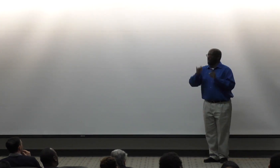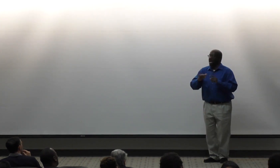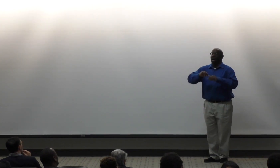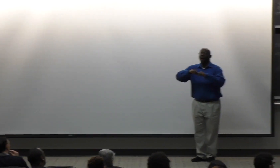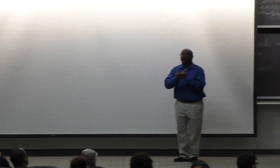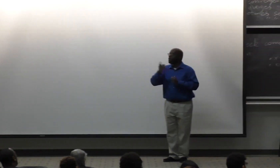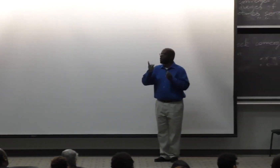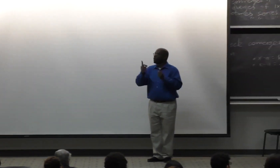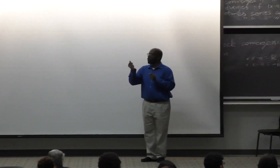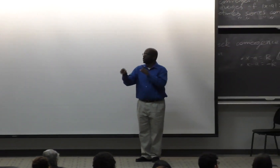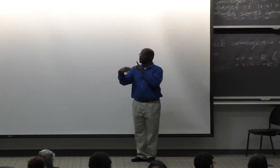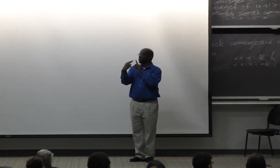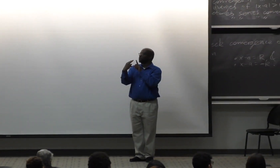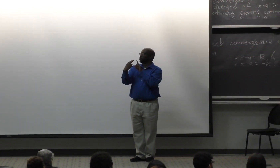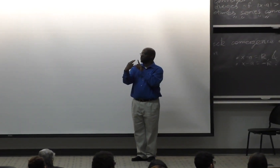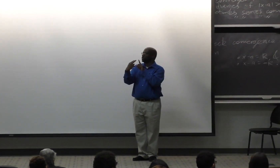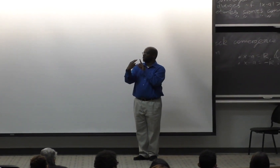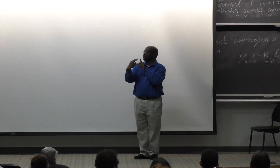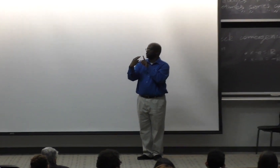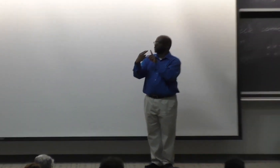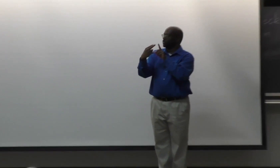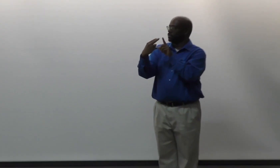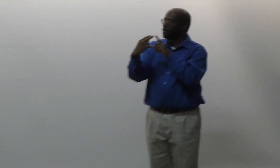is because that's how people perceive me in an instant.